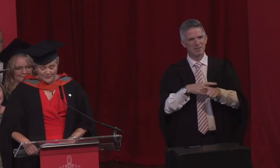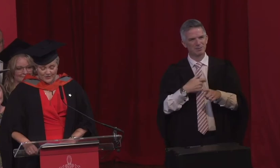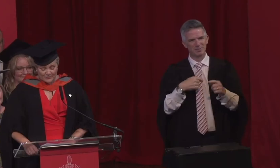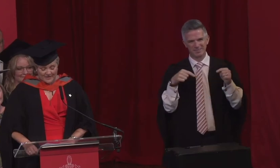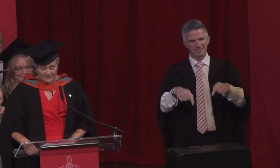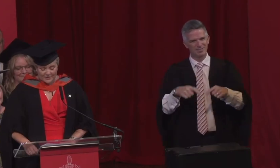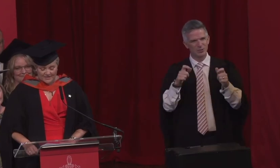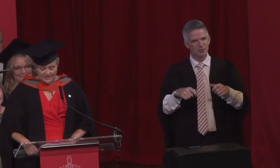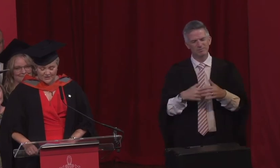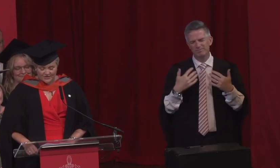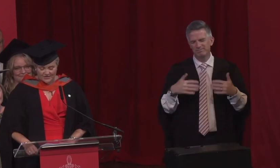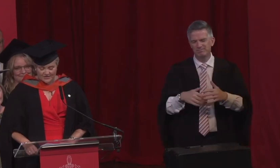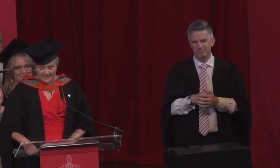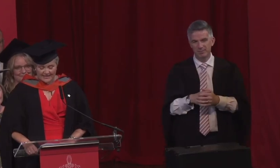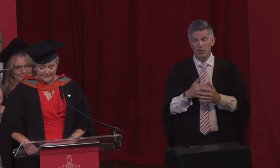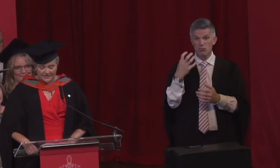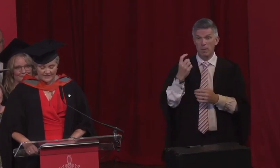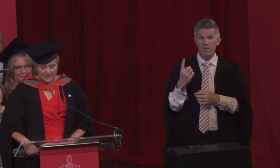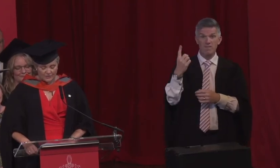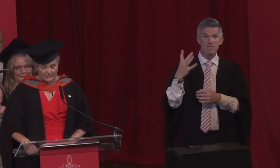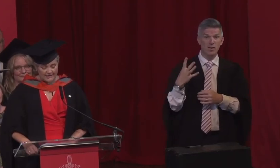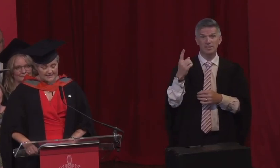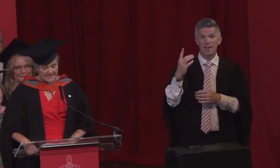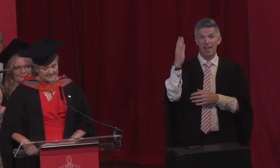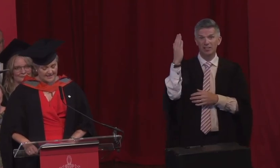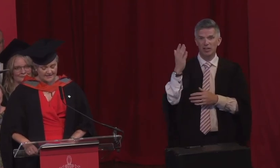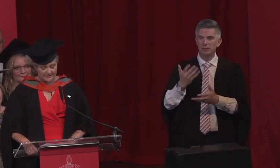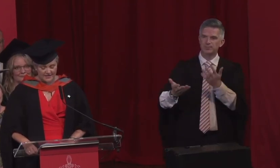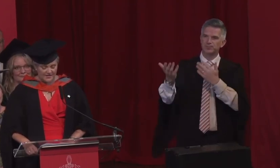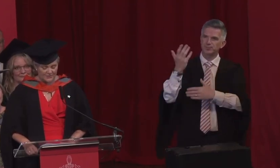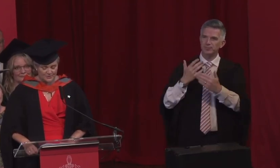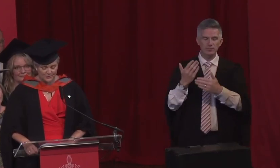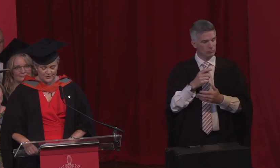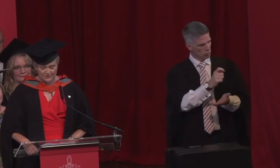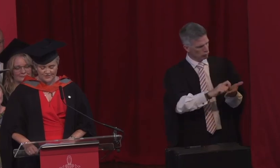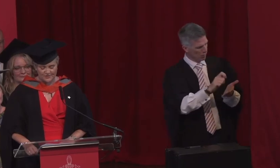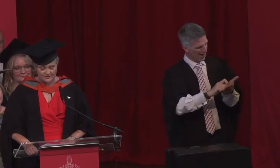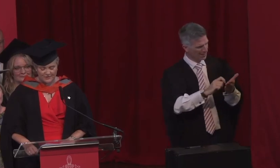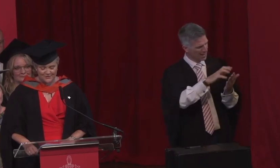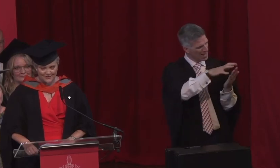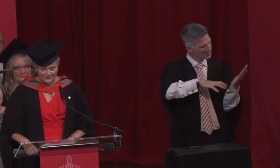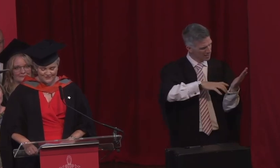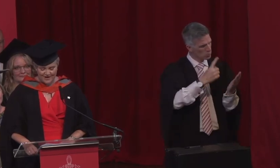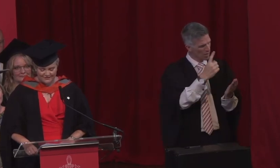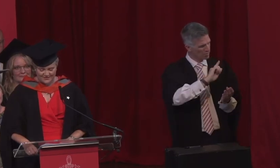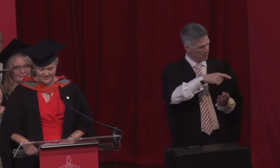of my first lectures hearing write an essay a thousand words, use Harvard referencing,